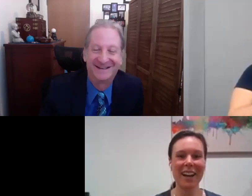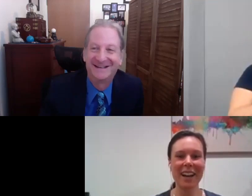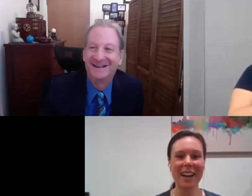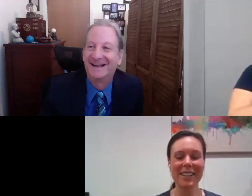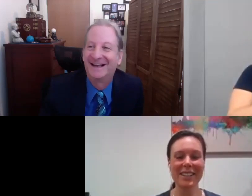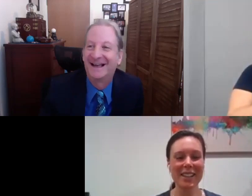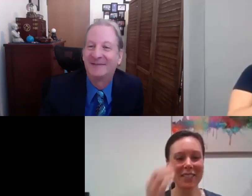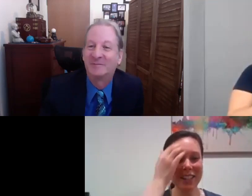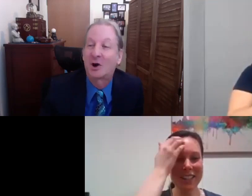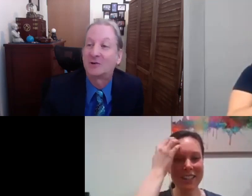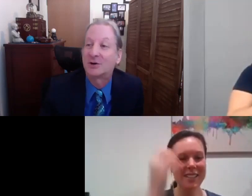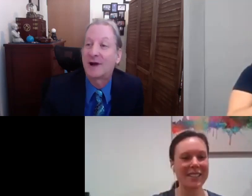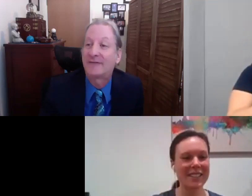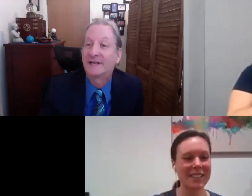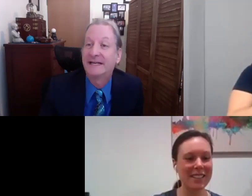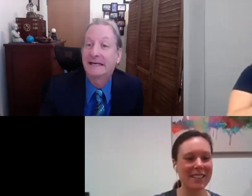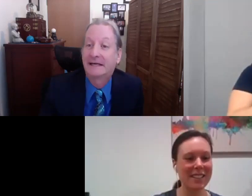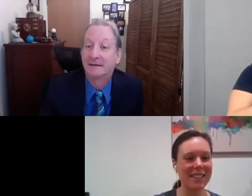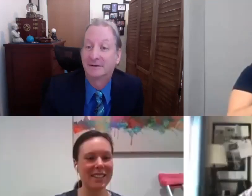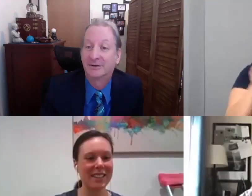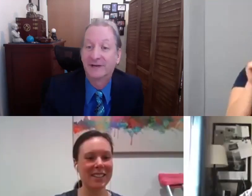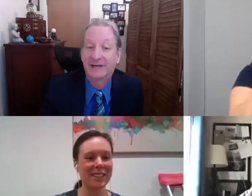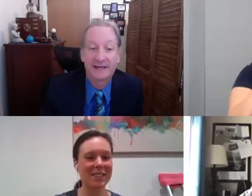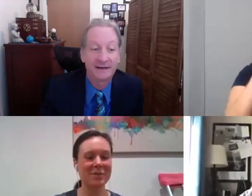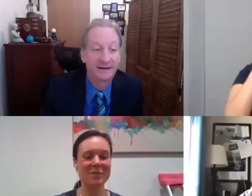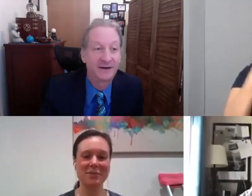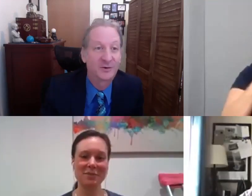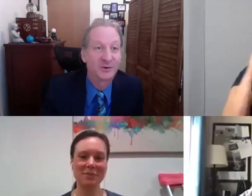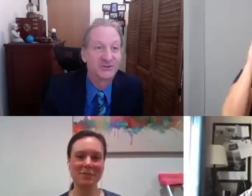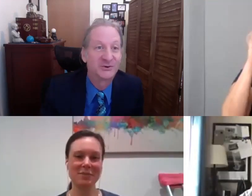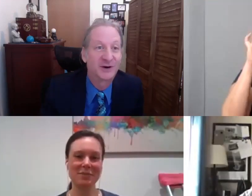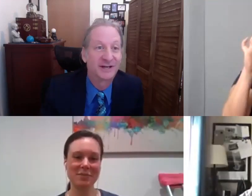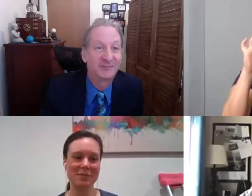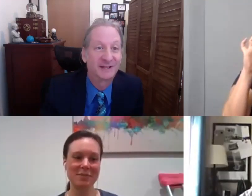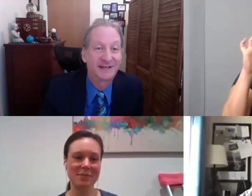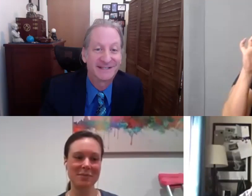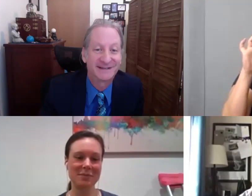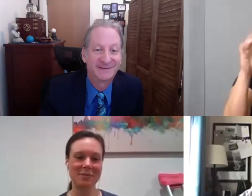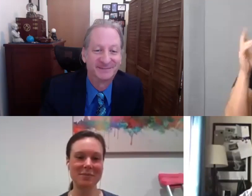And we're also having Nic Novicki of course join in with us.